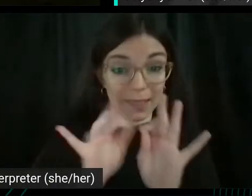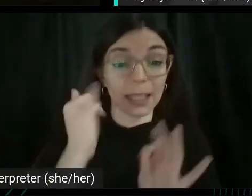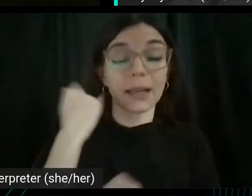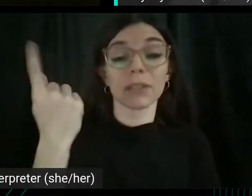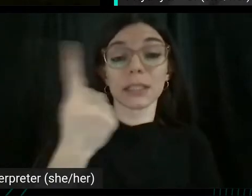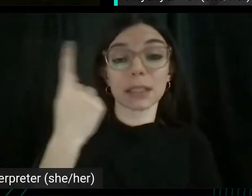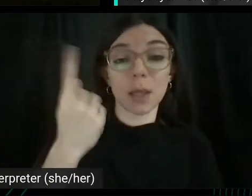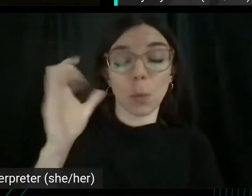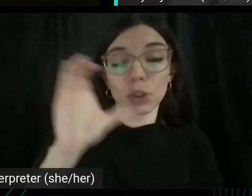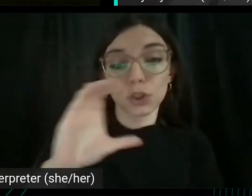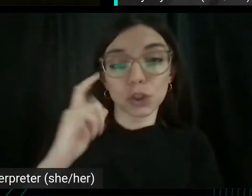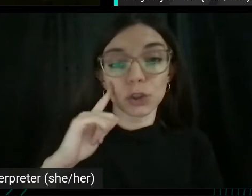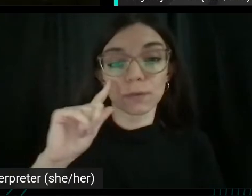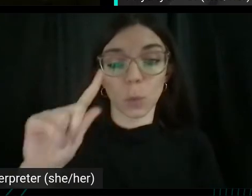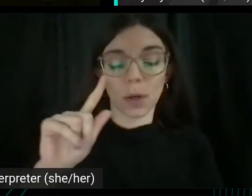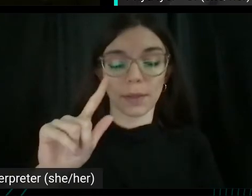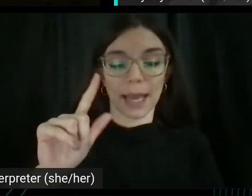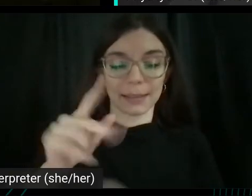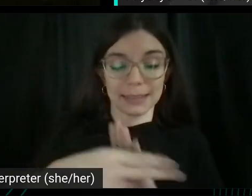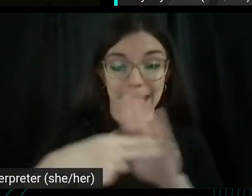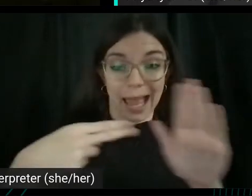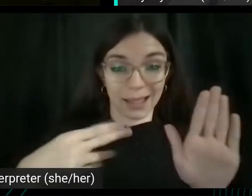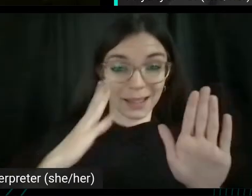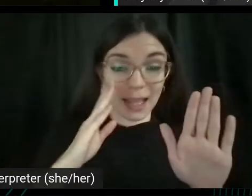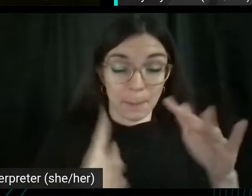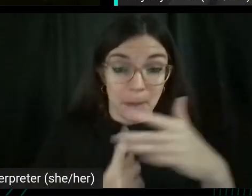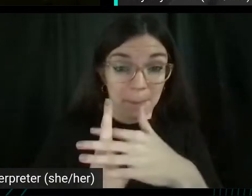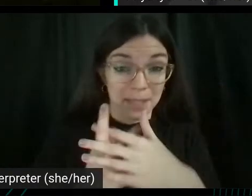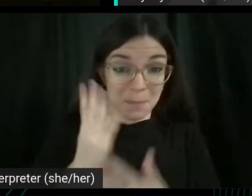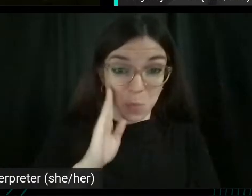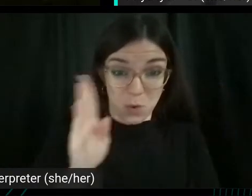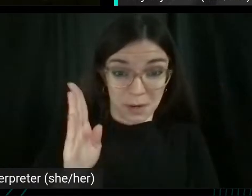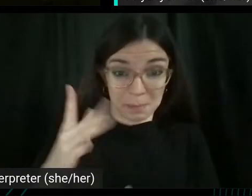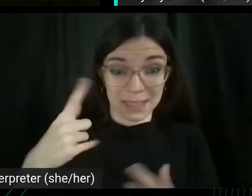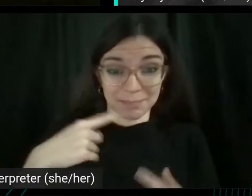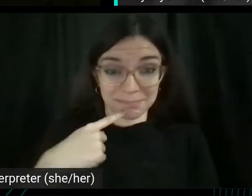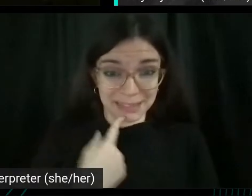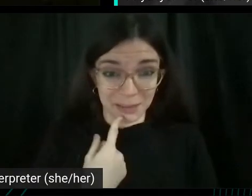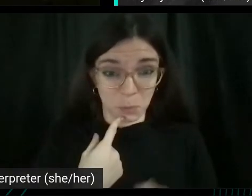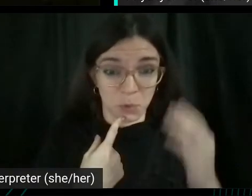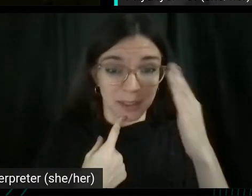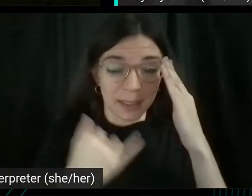popped up, would they be really disappointed? Because if that's the case, then don't add it.